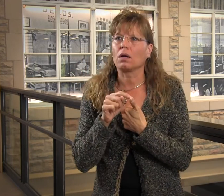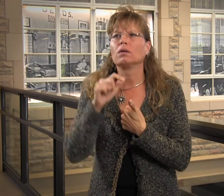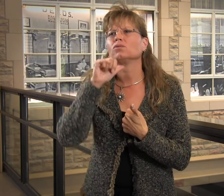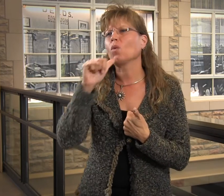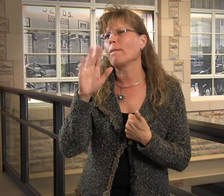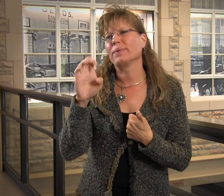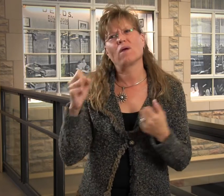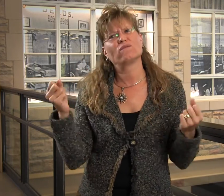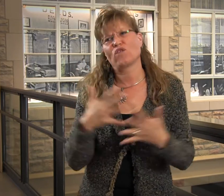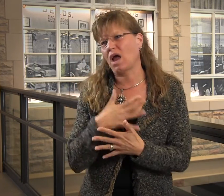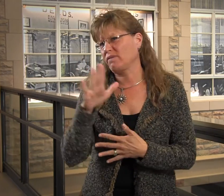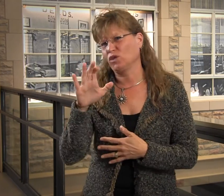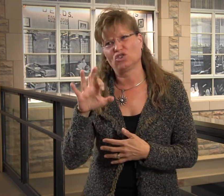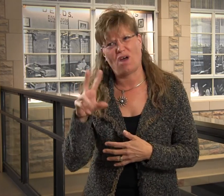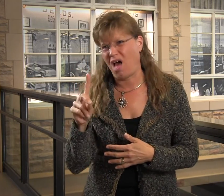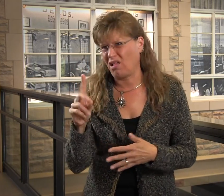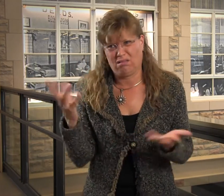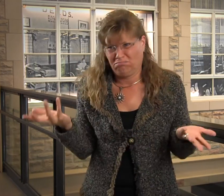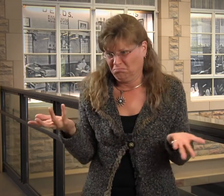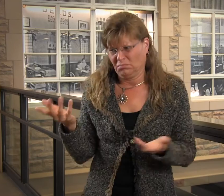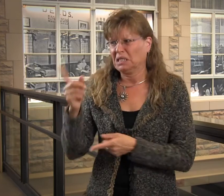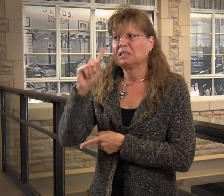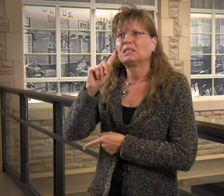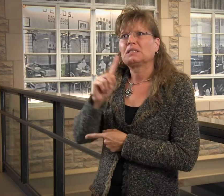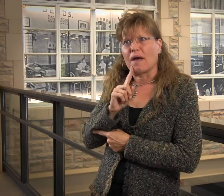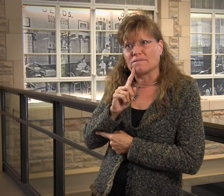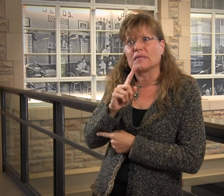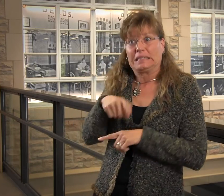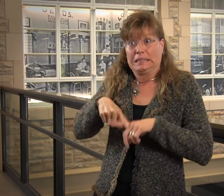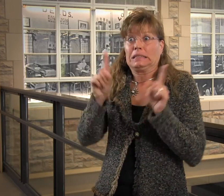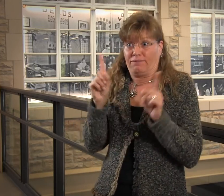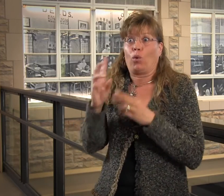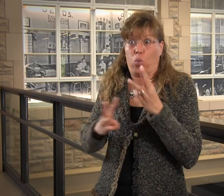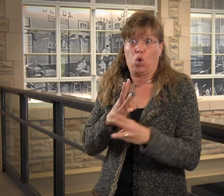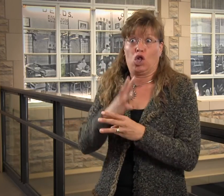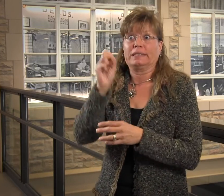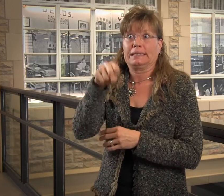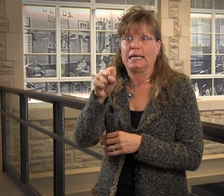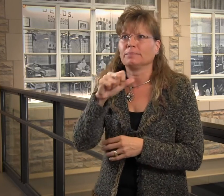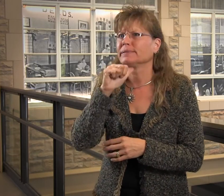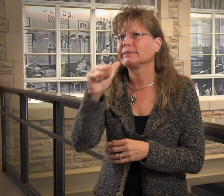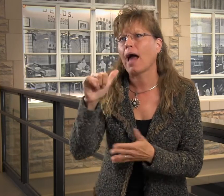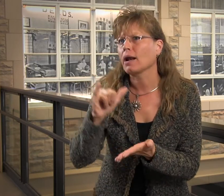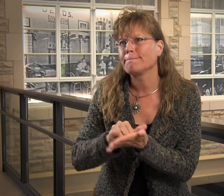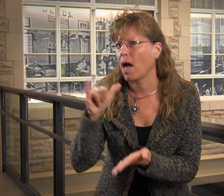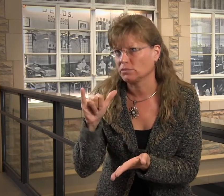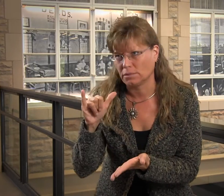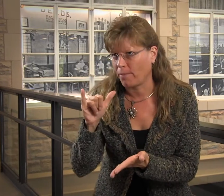First one being, don't be afraid of your child. Yes, Deafness is a different world. Absolutely!